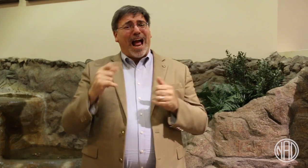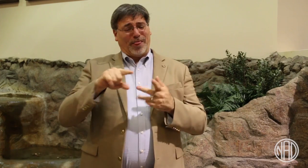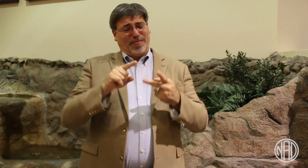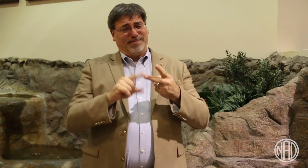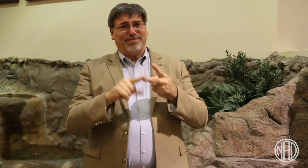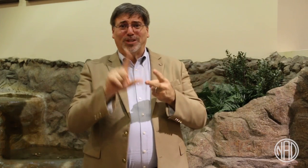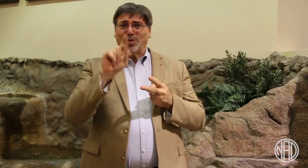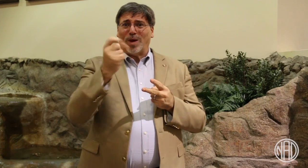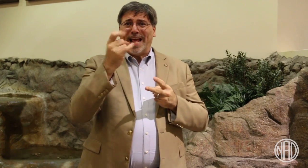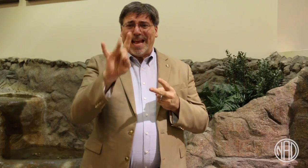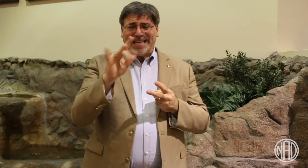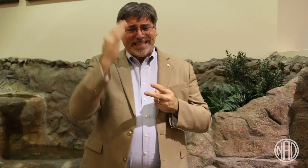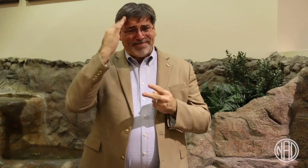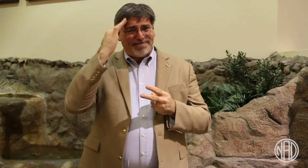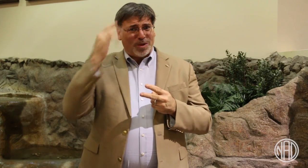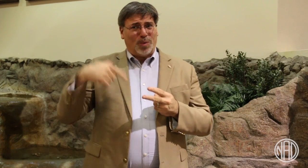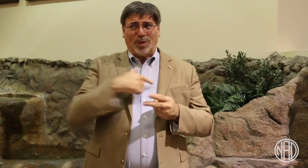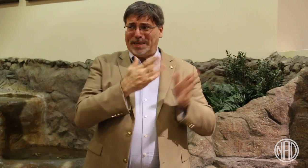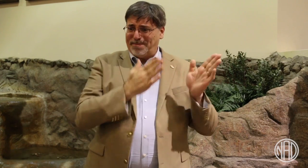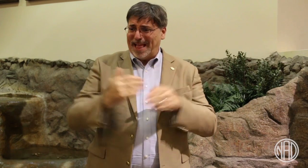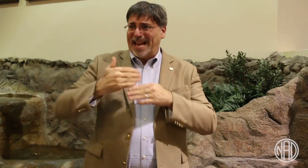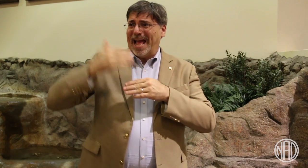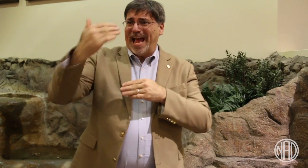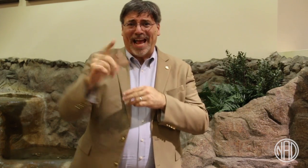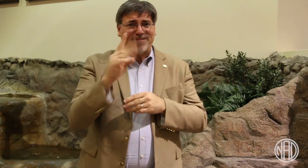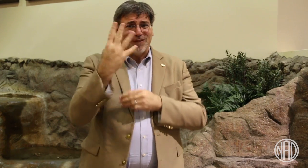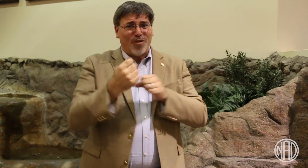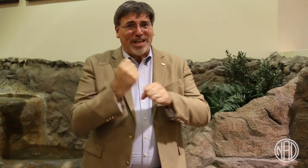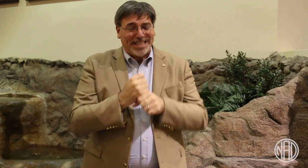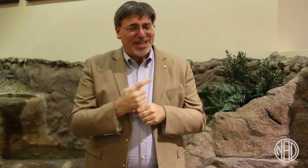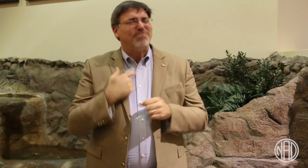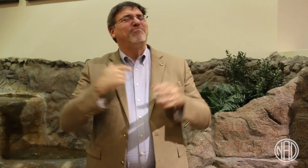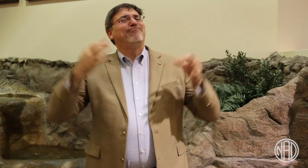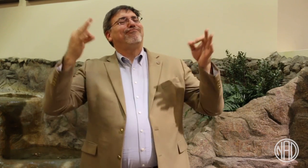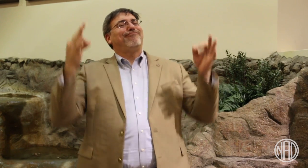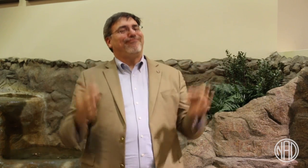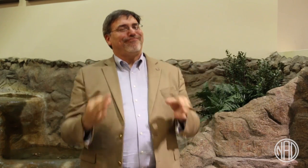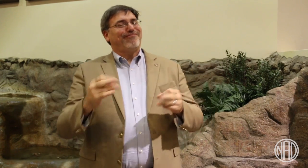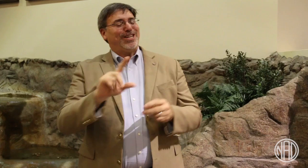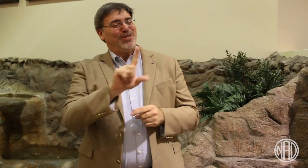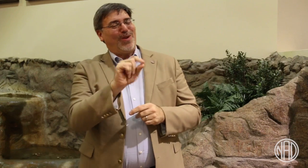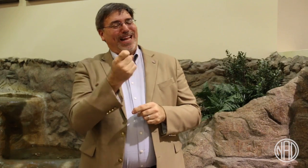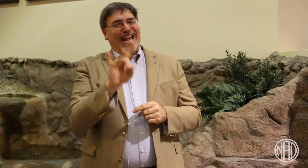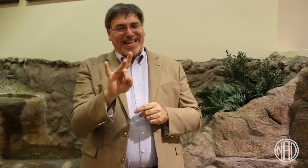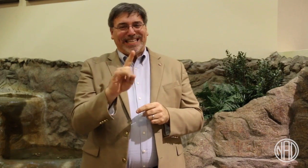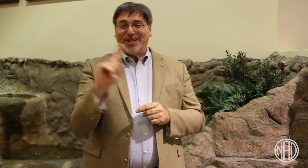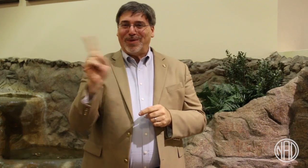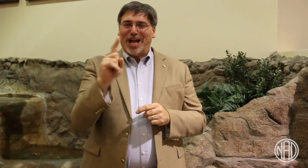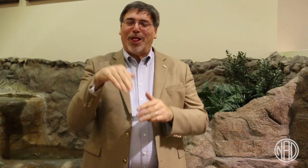Secondly, as you know we plan ahead every four years so for 2018, the Biennial NAD Conference will happen